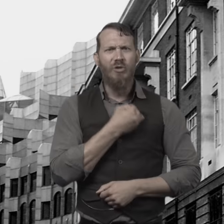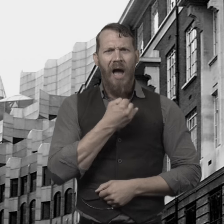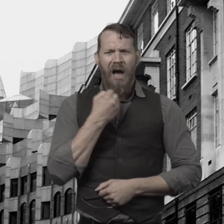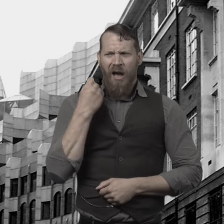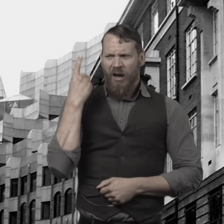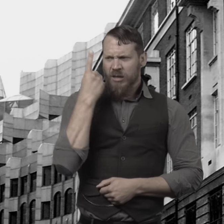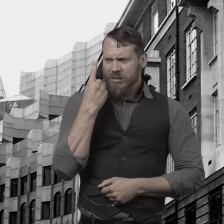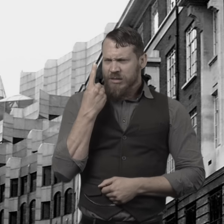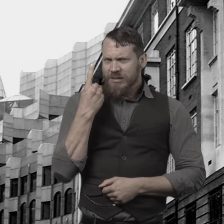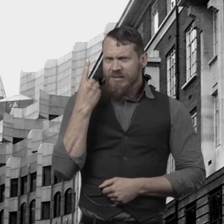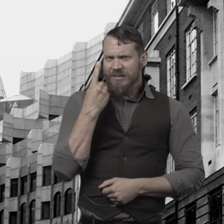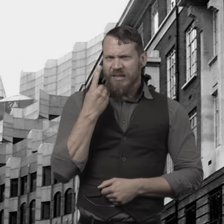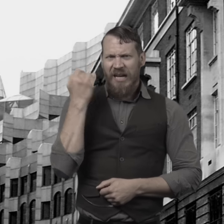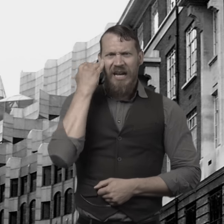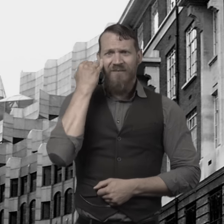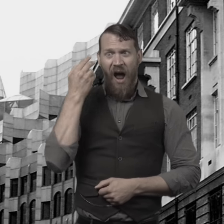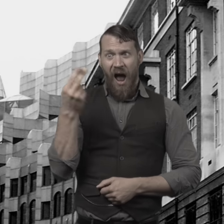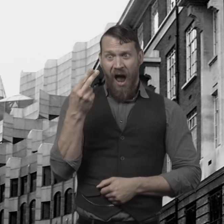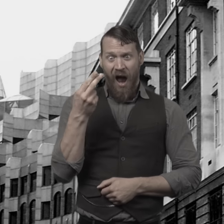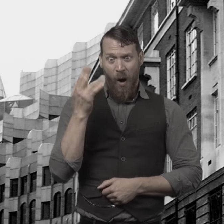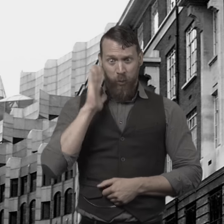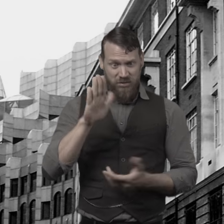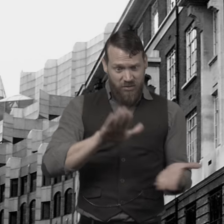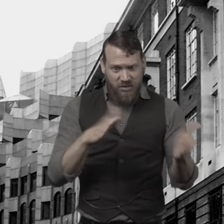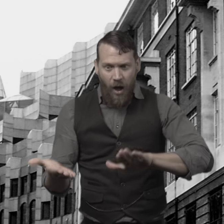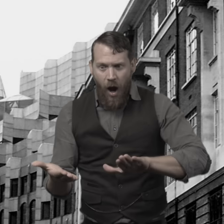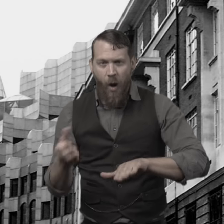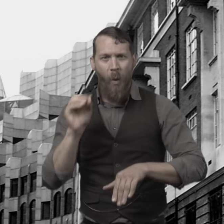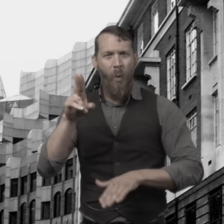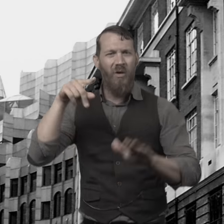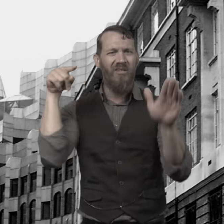worried that the evil will take over.